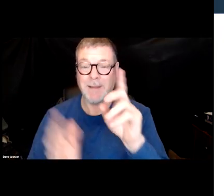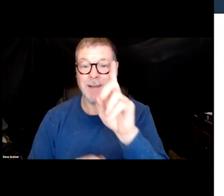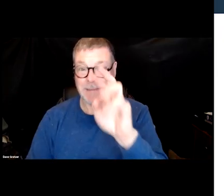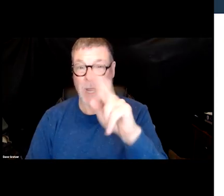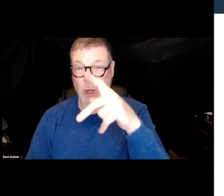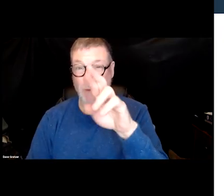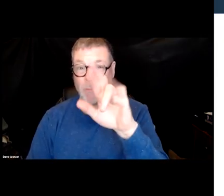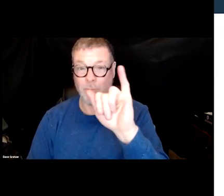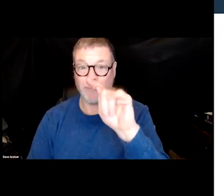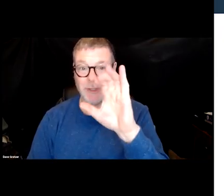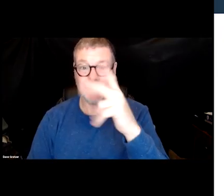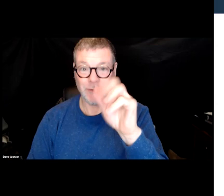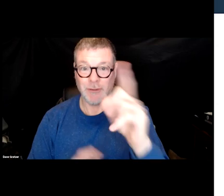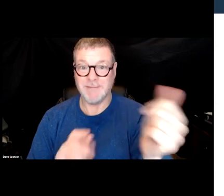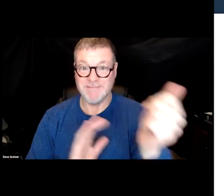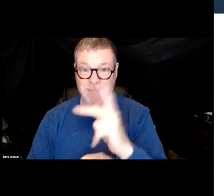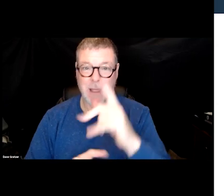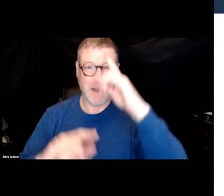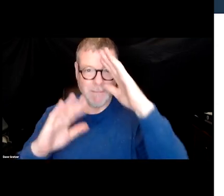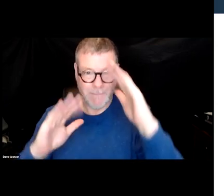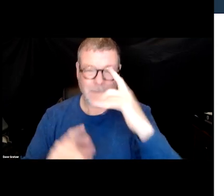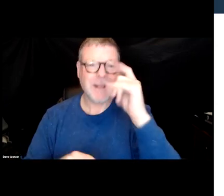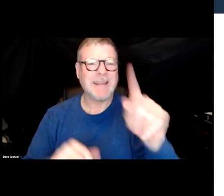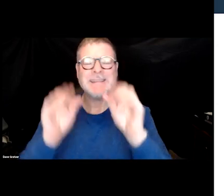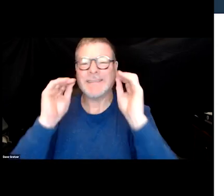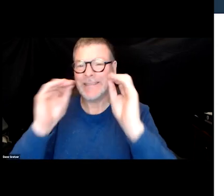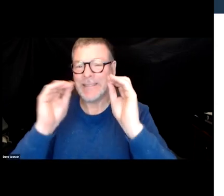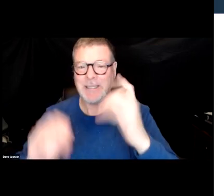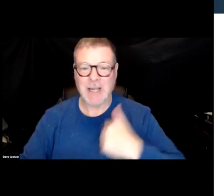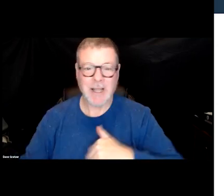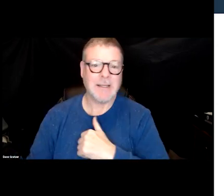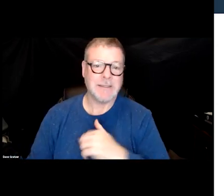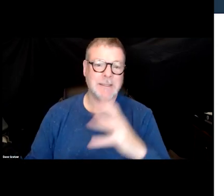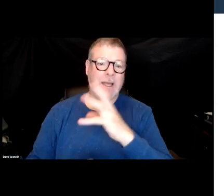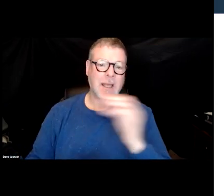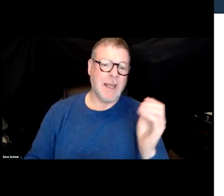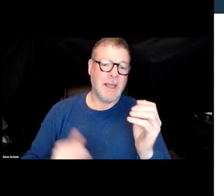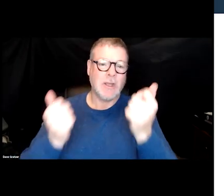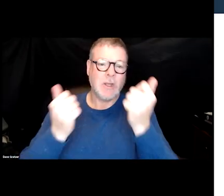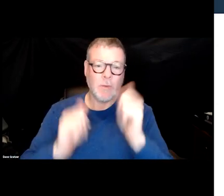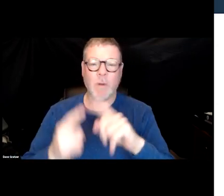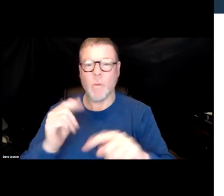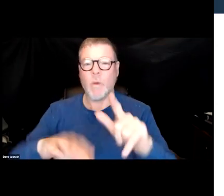to continue his presentation because I know he's educating all of us and raising awareness on what long COVID is